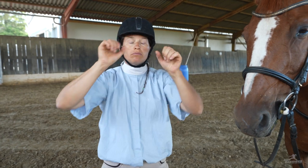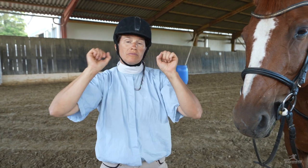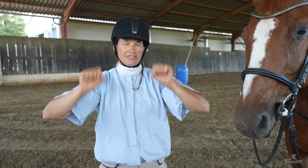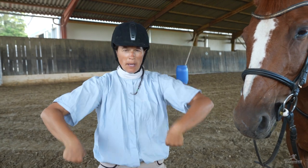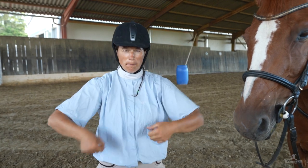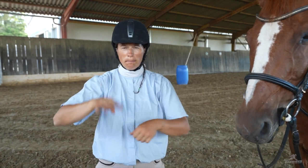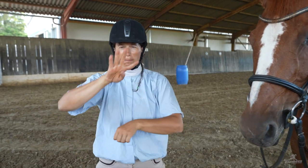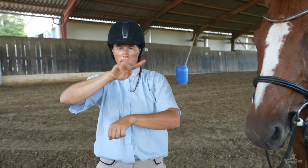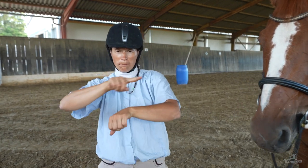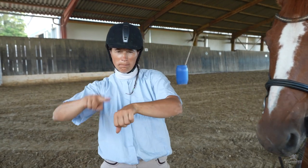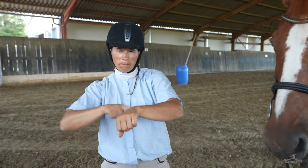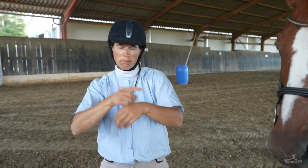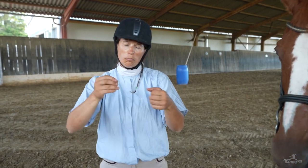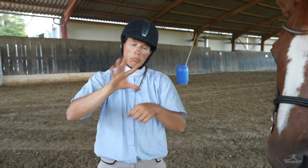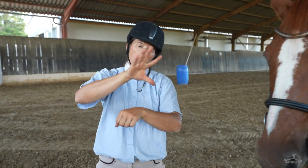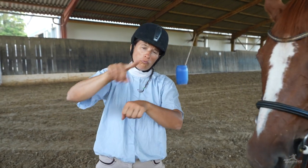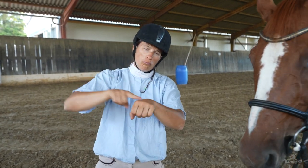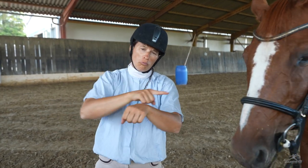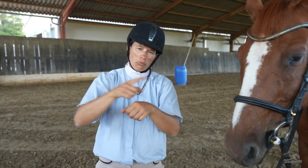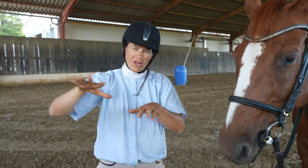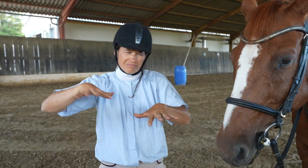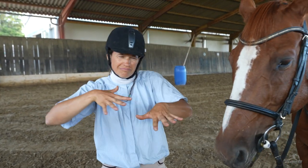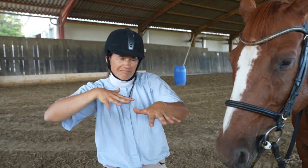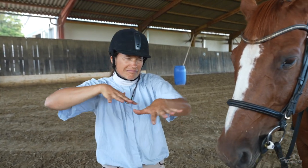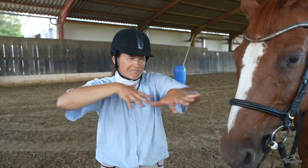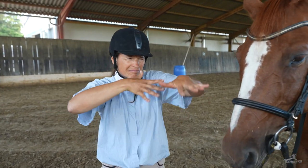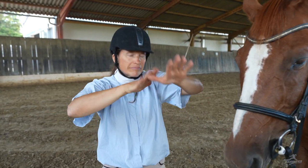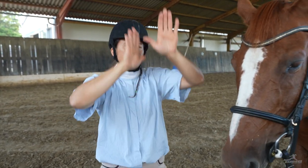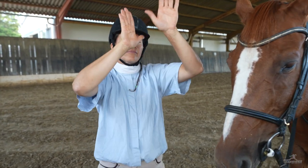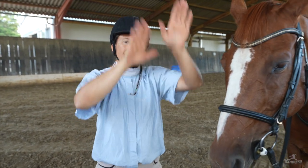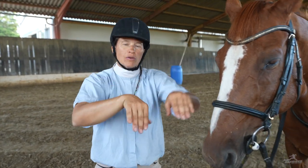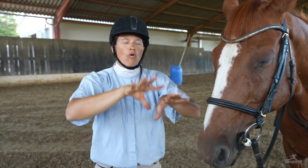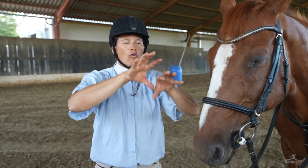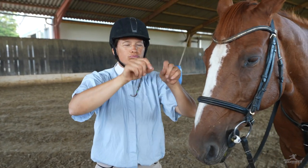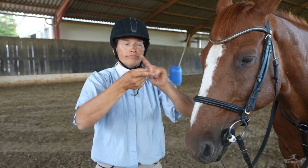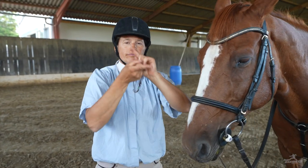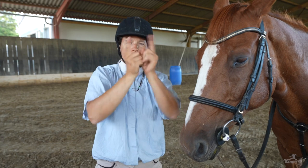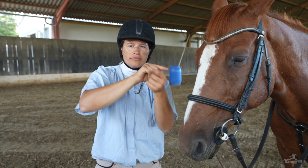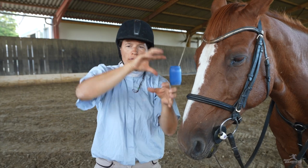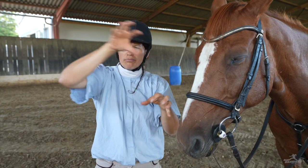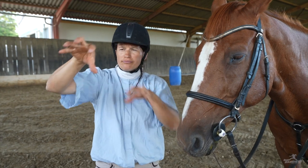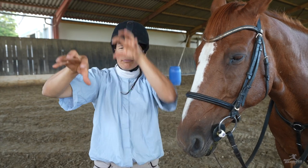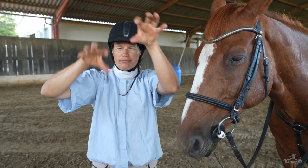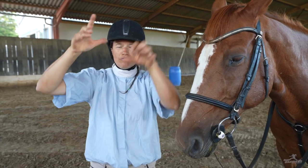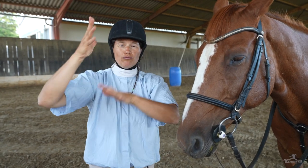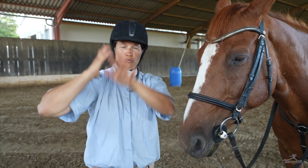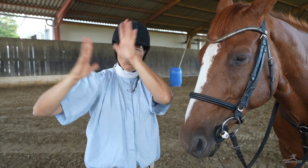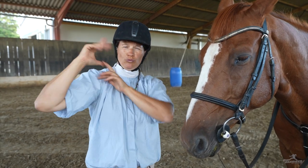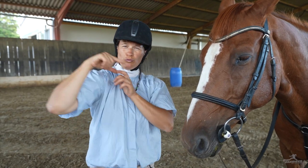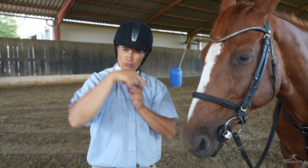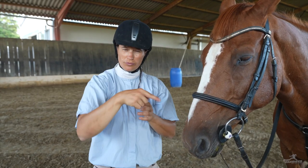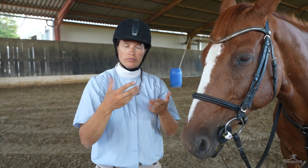This process could take hours a day.